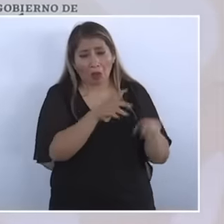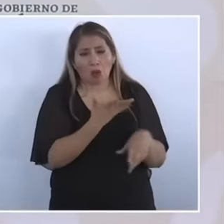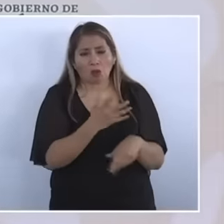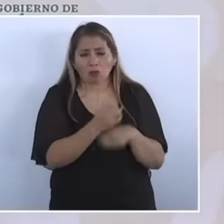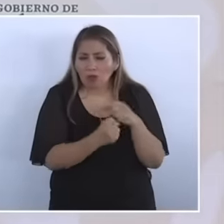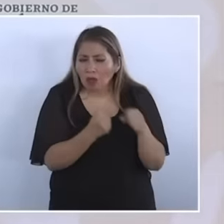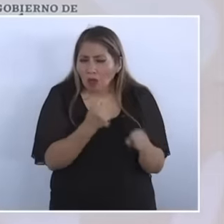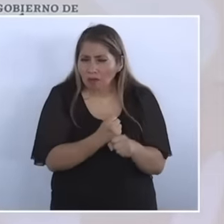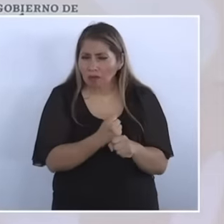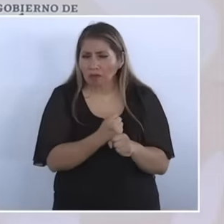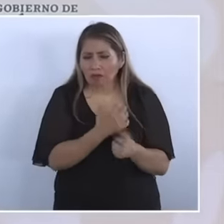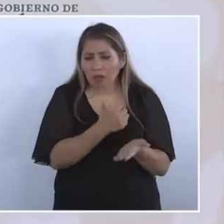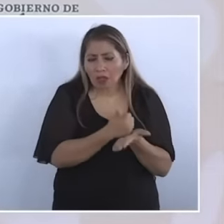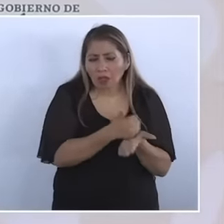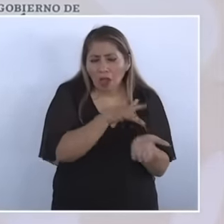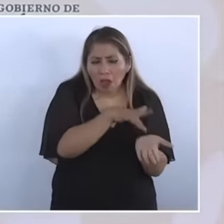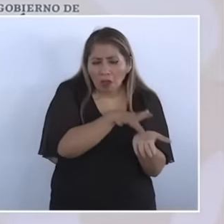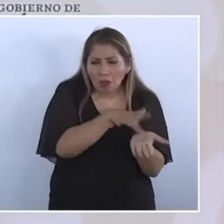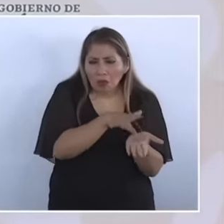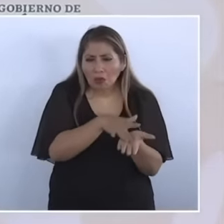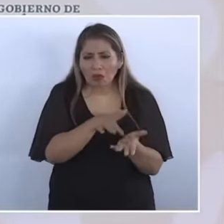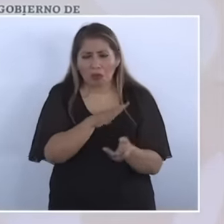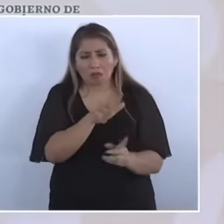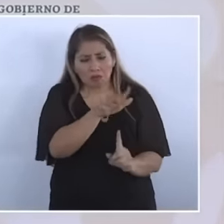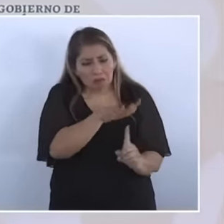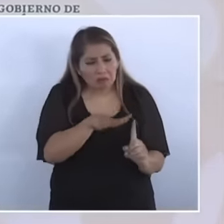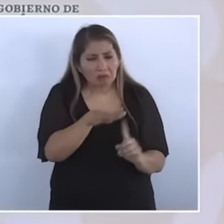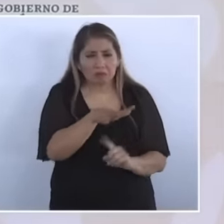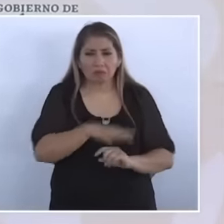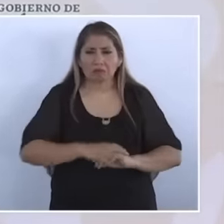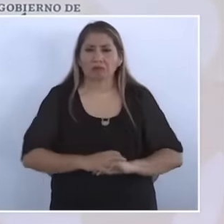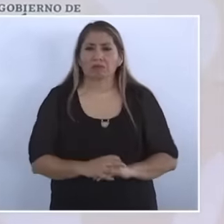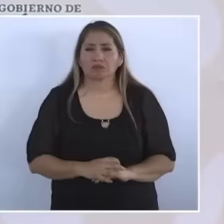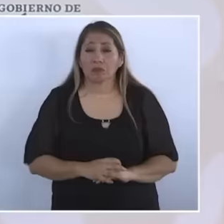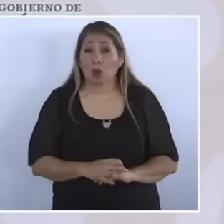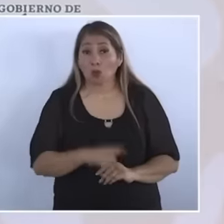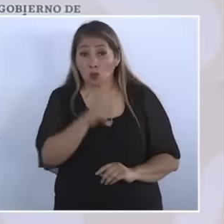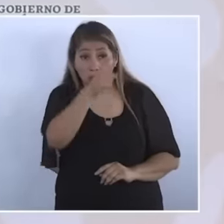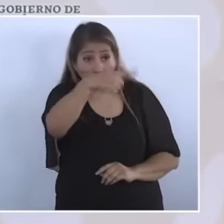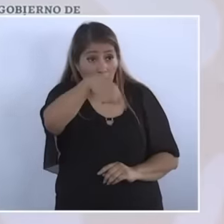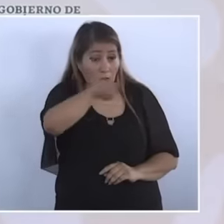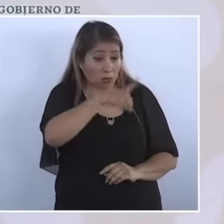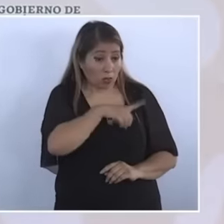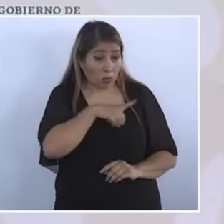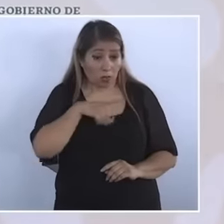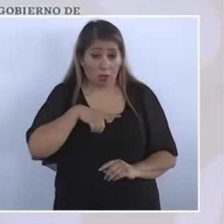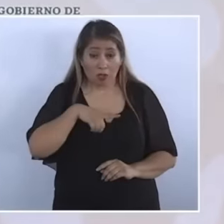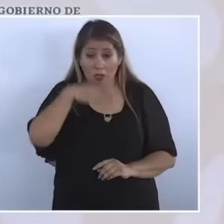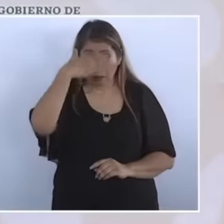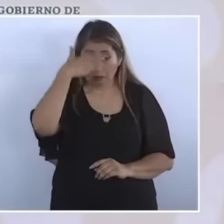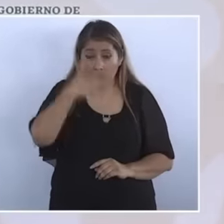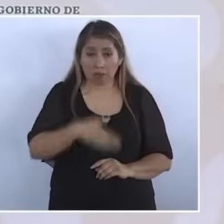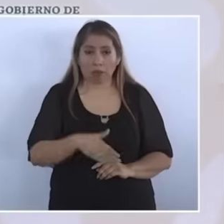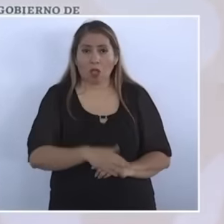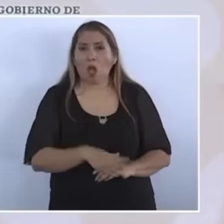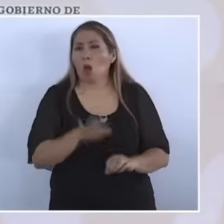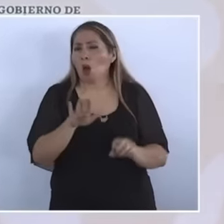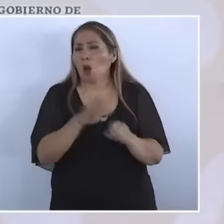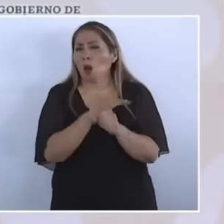that our communities be helped, everyone should also know that, eh. Because the families of the